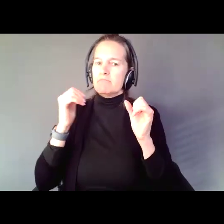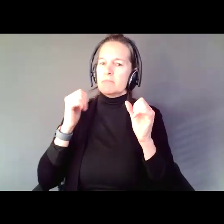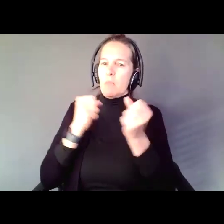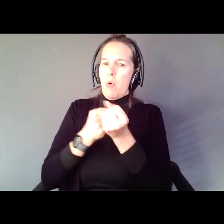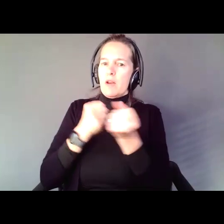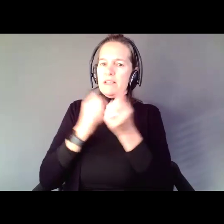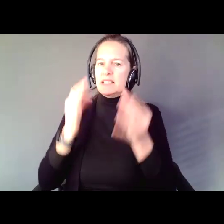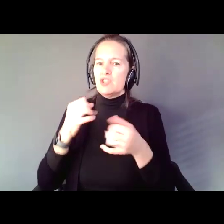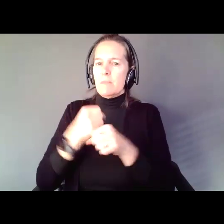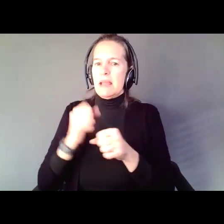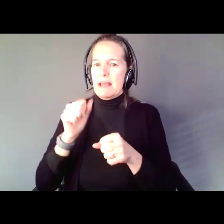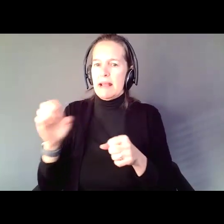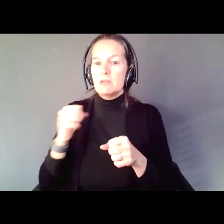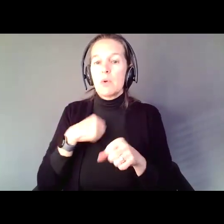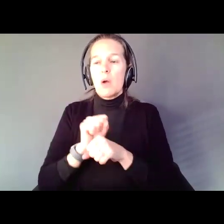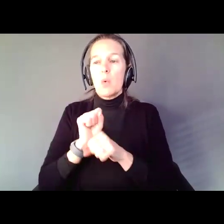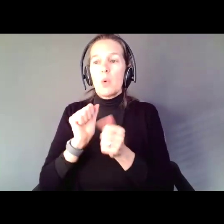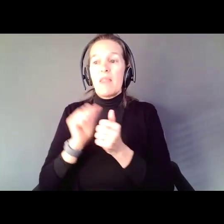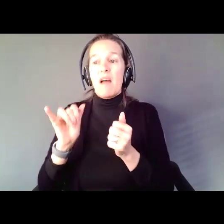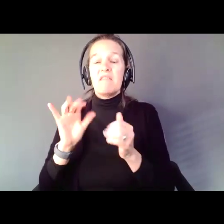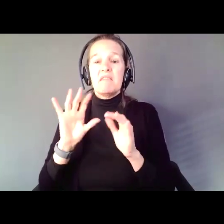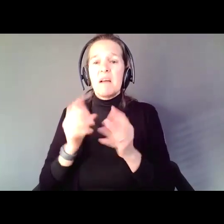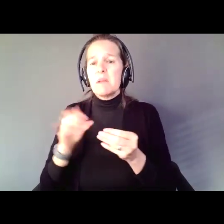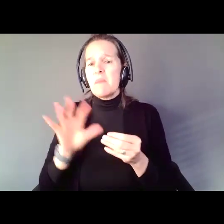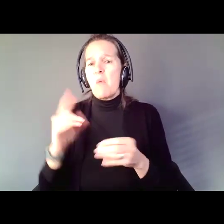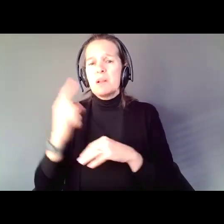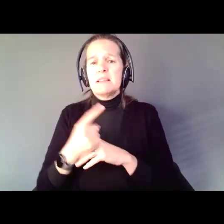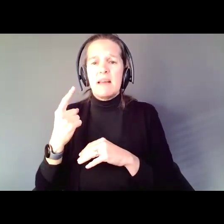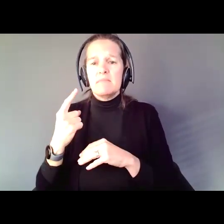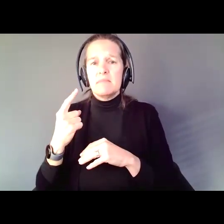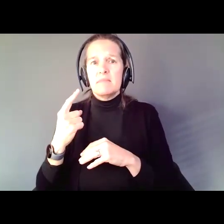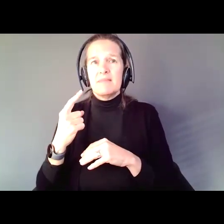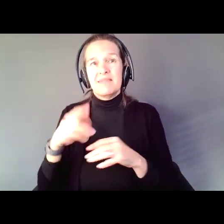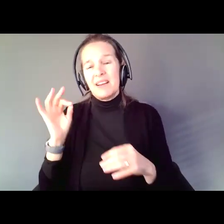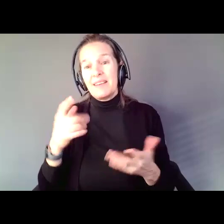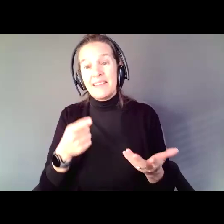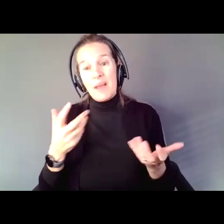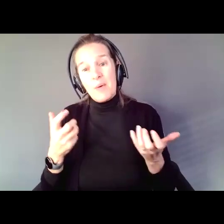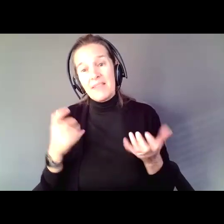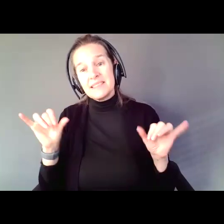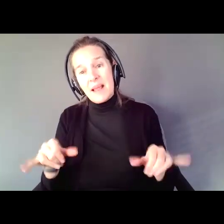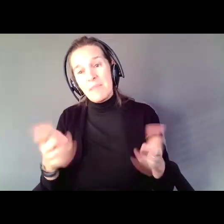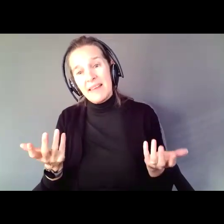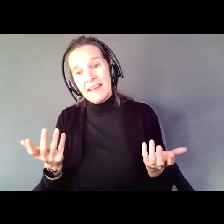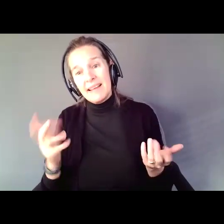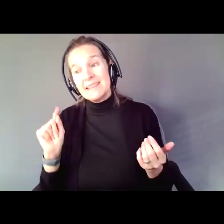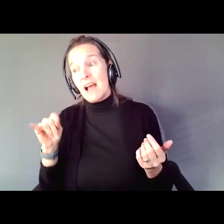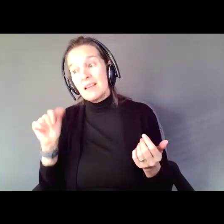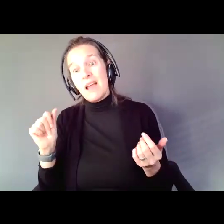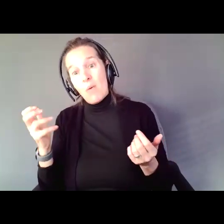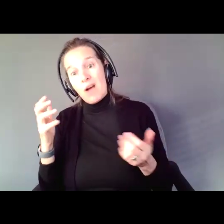So, I worked with this family for about a day and discovered they wanted the same thing. Tanya wanted her rights back but wanted her mom to be there to help when she needed it.